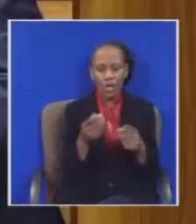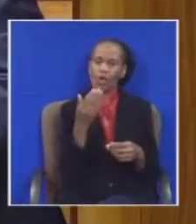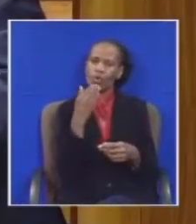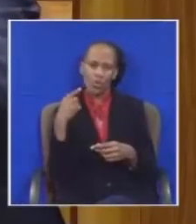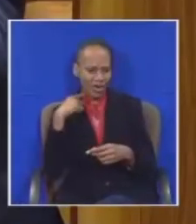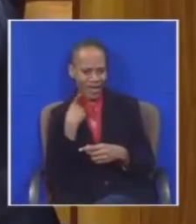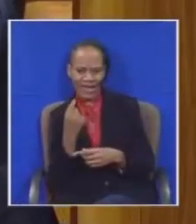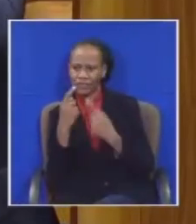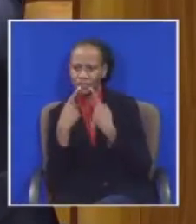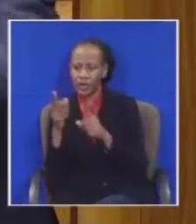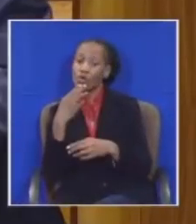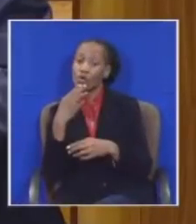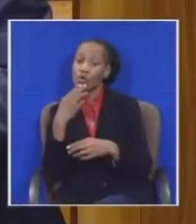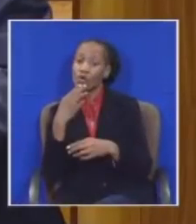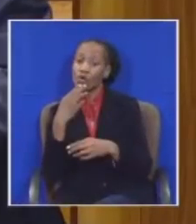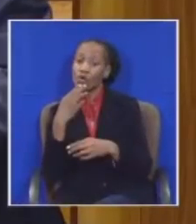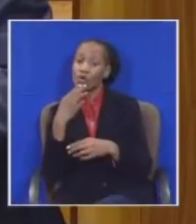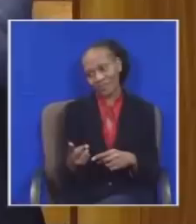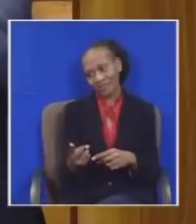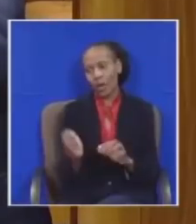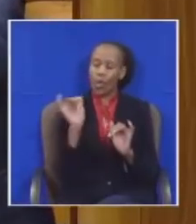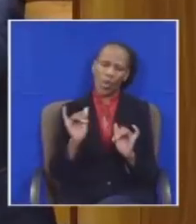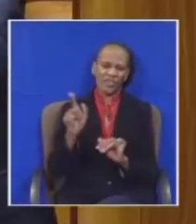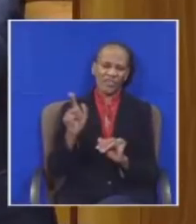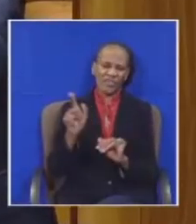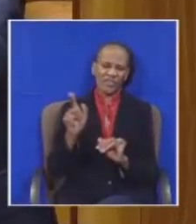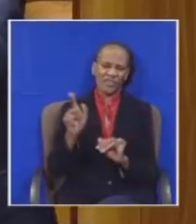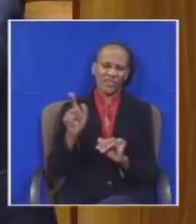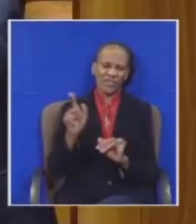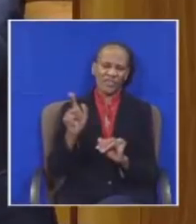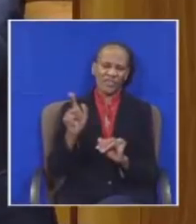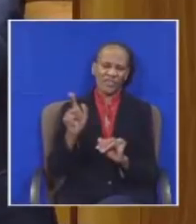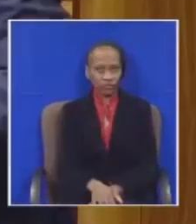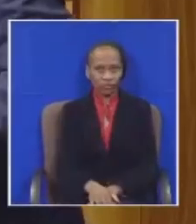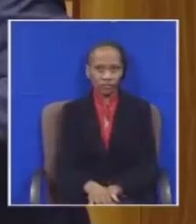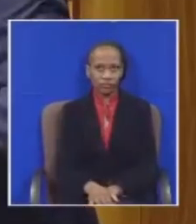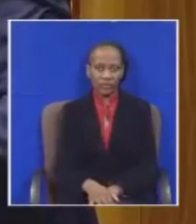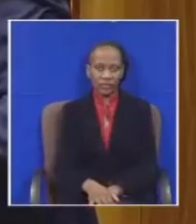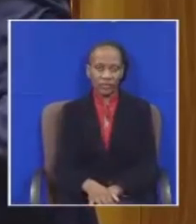It is coming my dear. Don't worry. It is coming thank you very much madam Speaker.